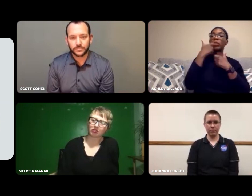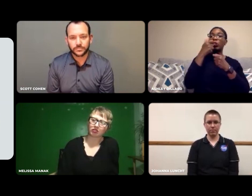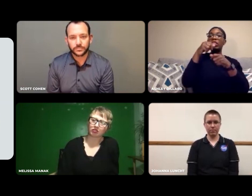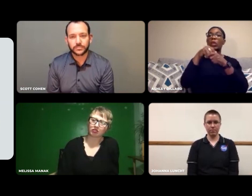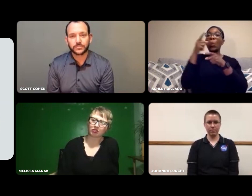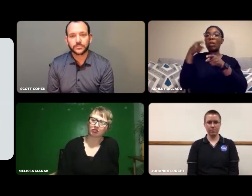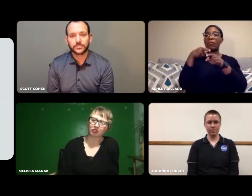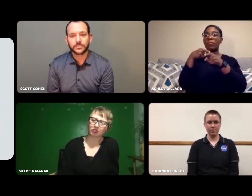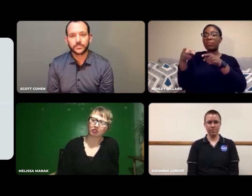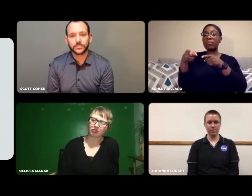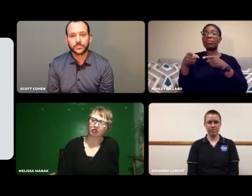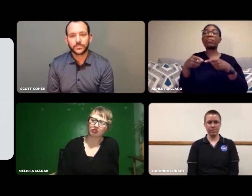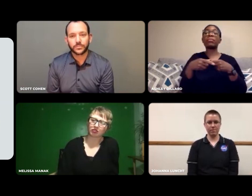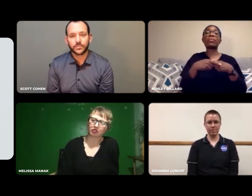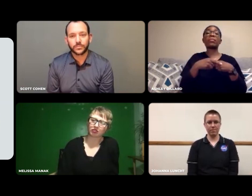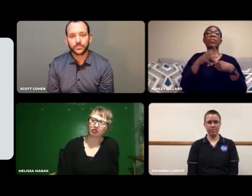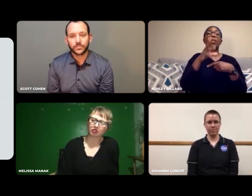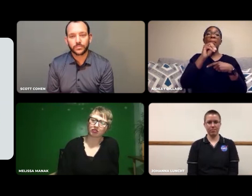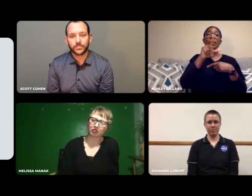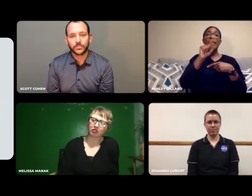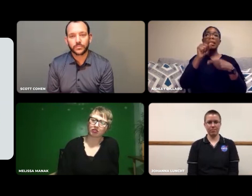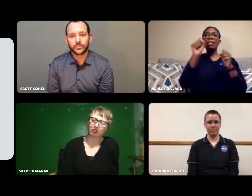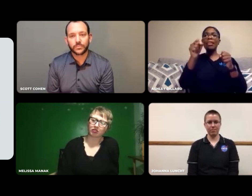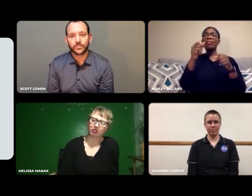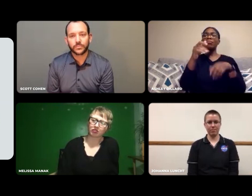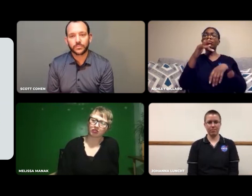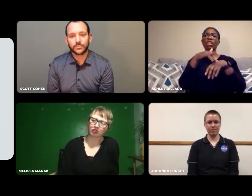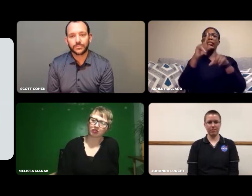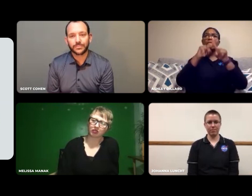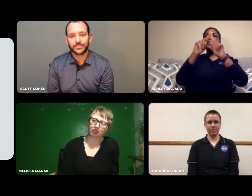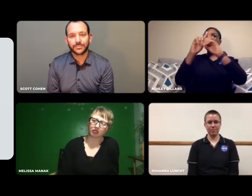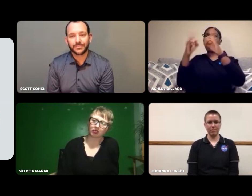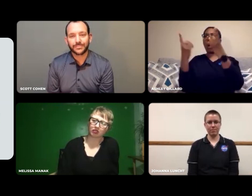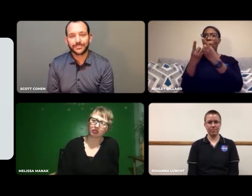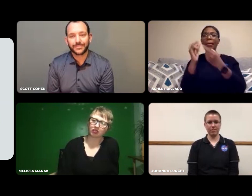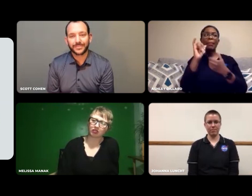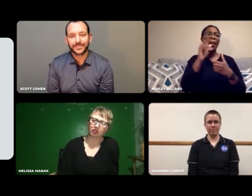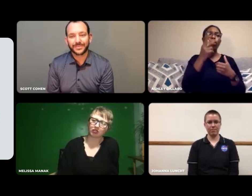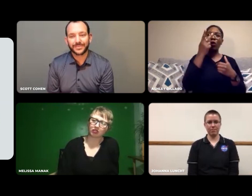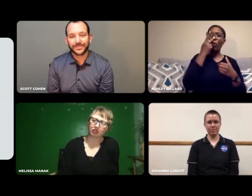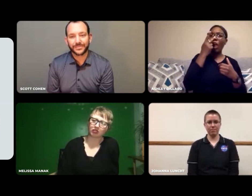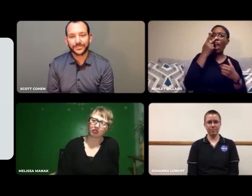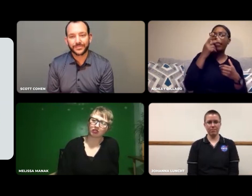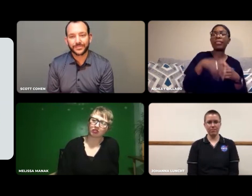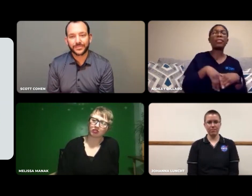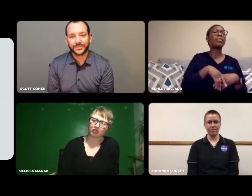In MLT, we work with different departments -- such as urology,